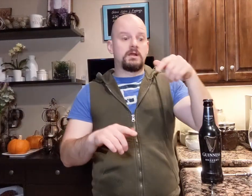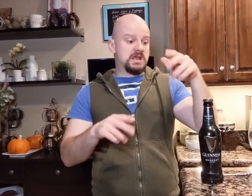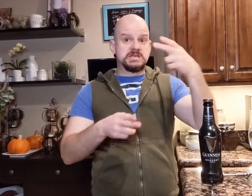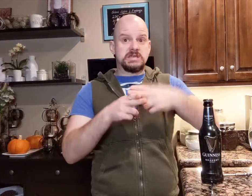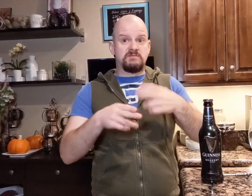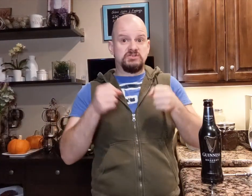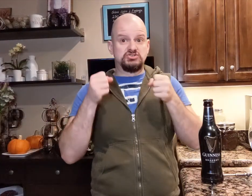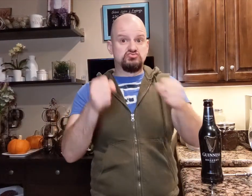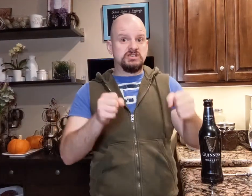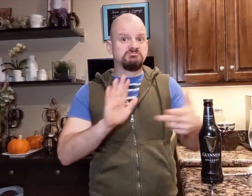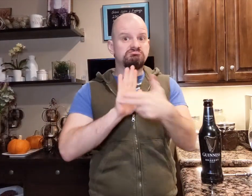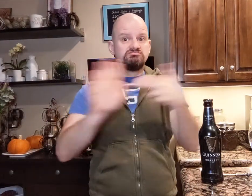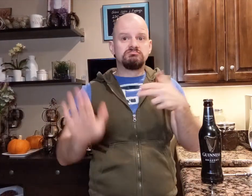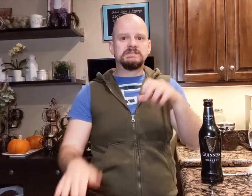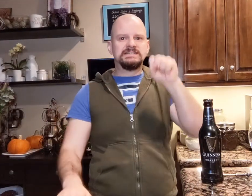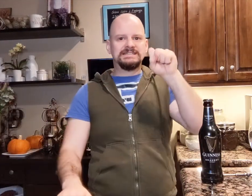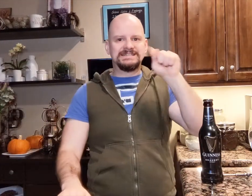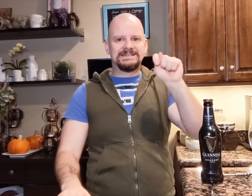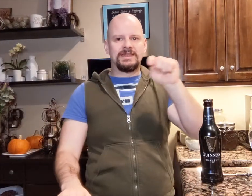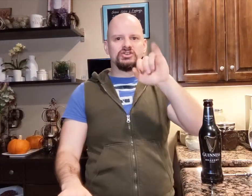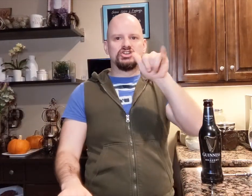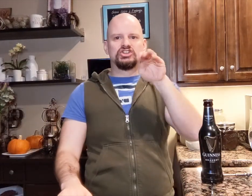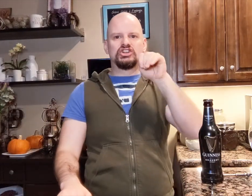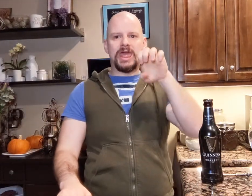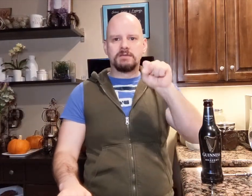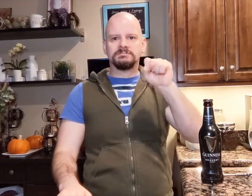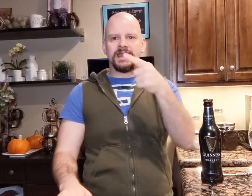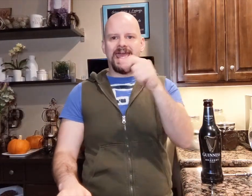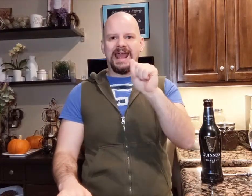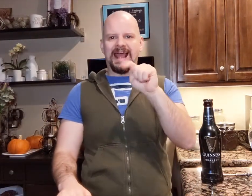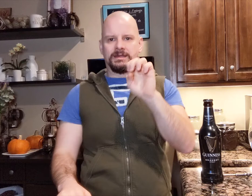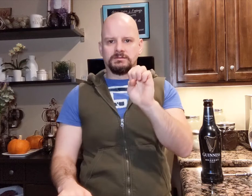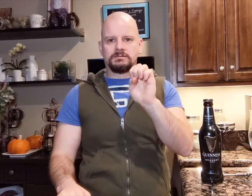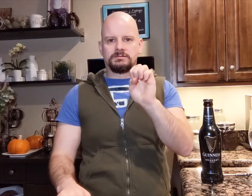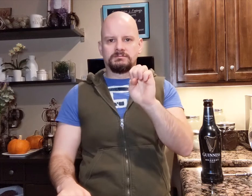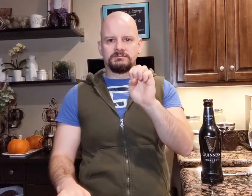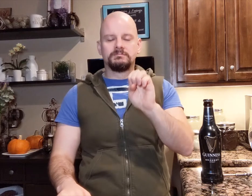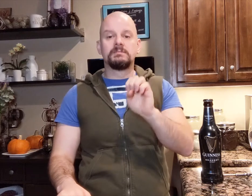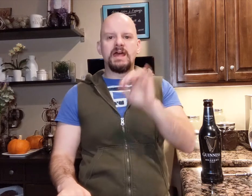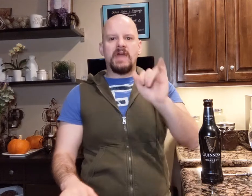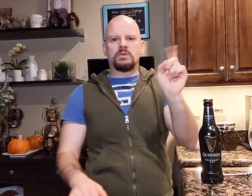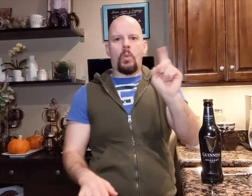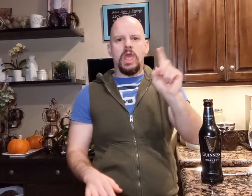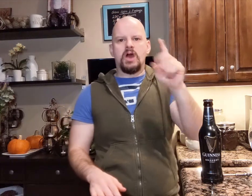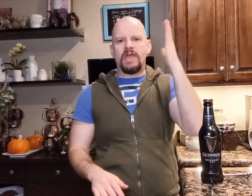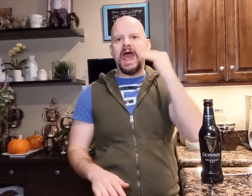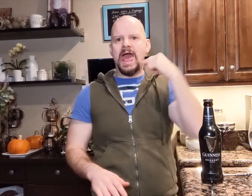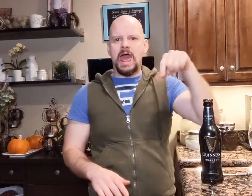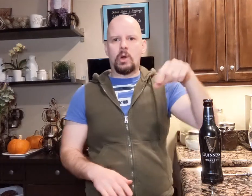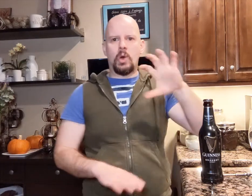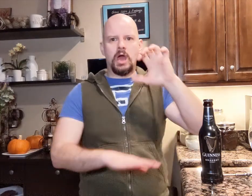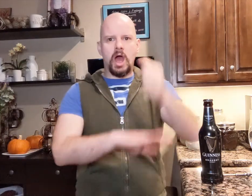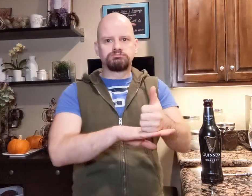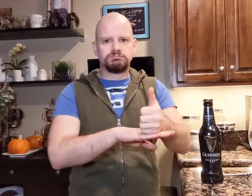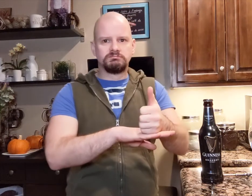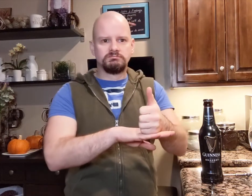It's on a street named "St. James Gate". This is the location of the headquarter.